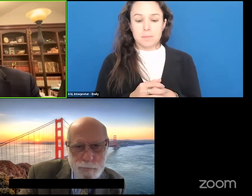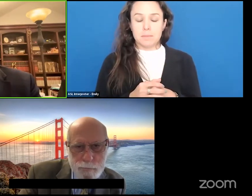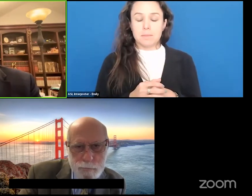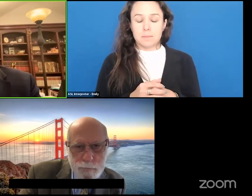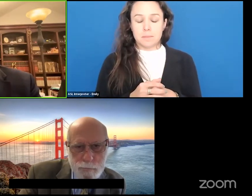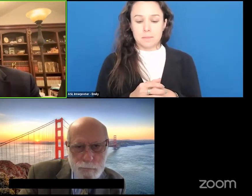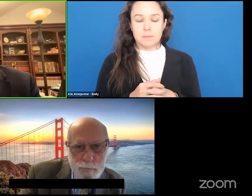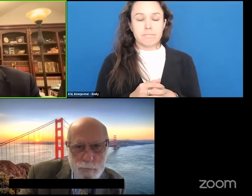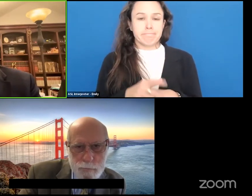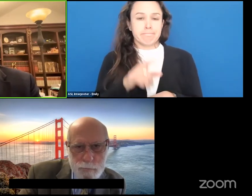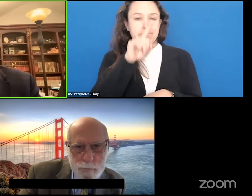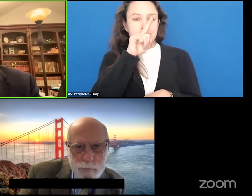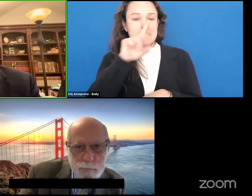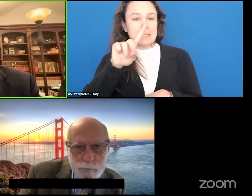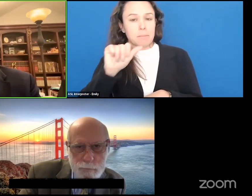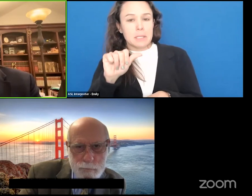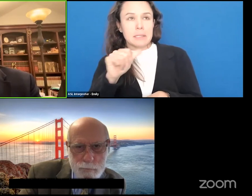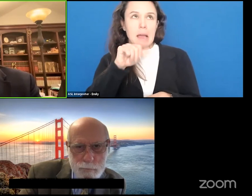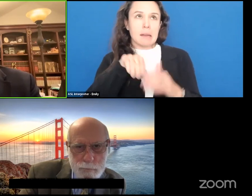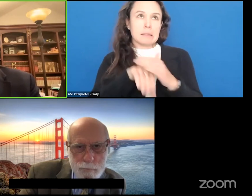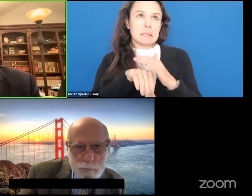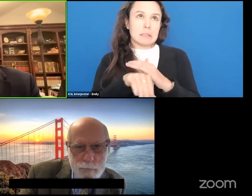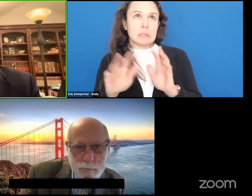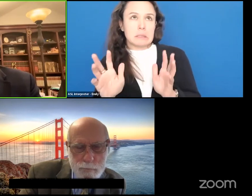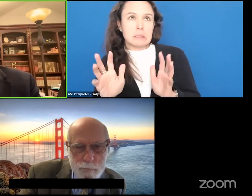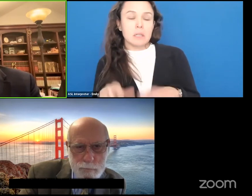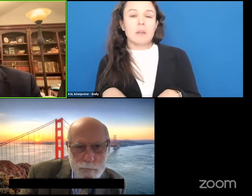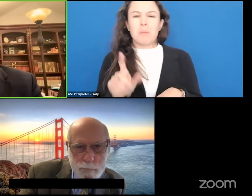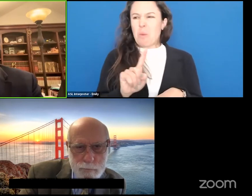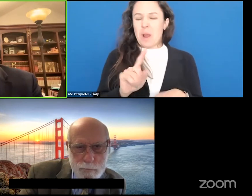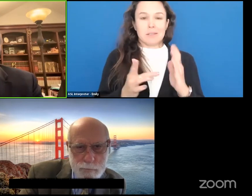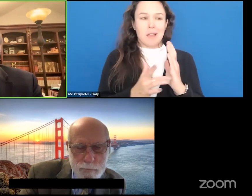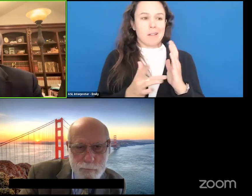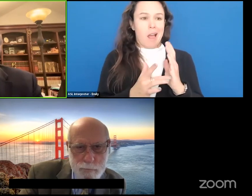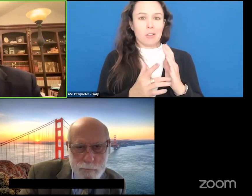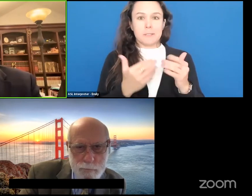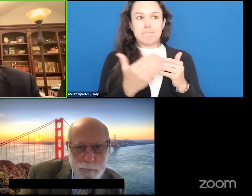disability or accessibility per se but just where is the technology going to be.